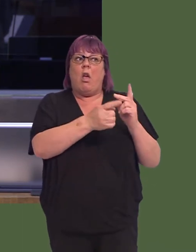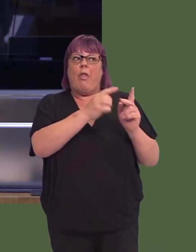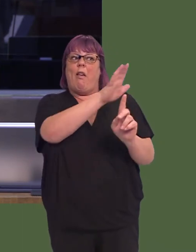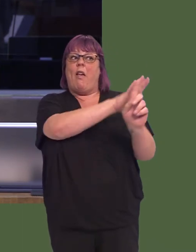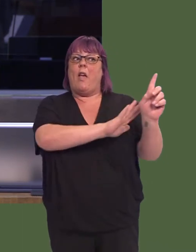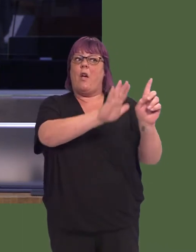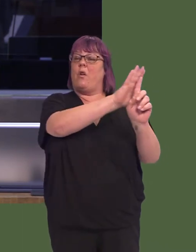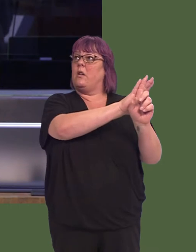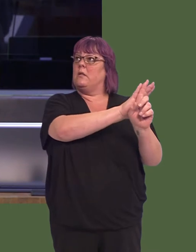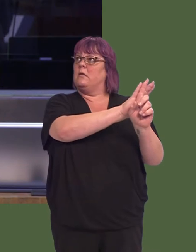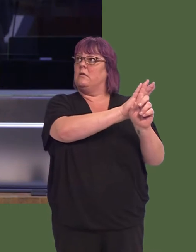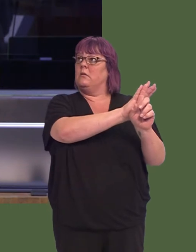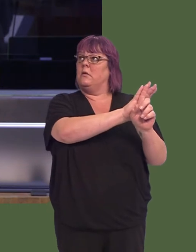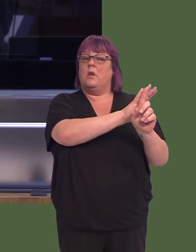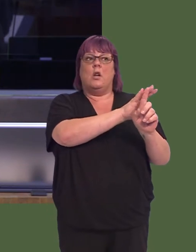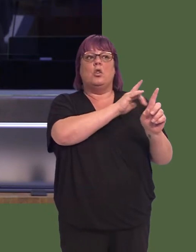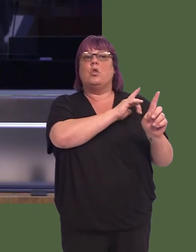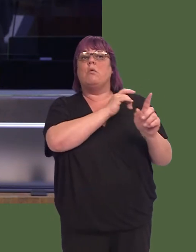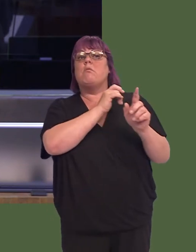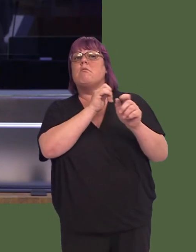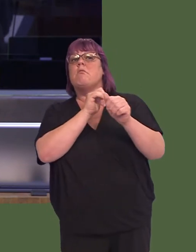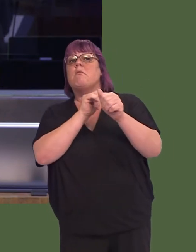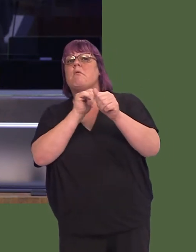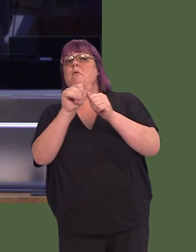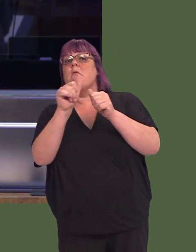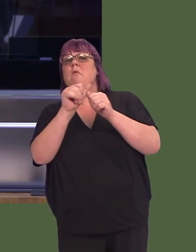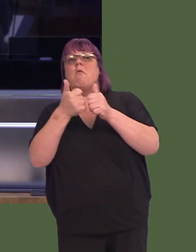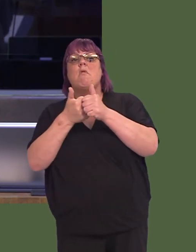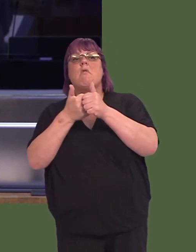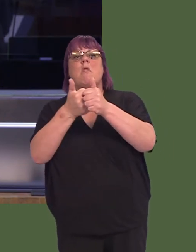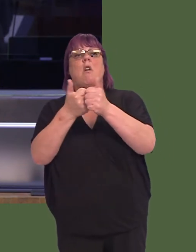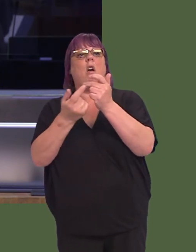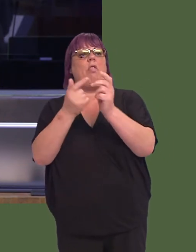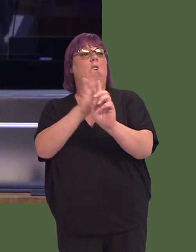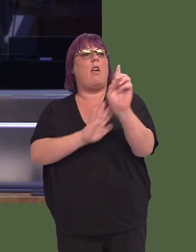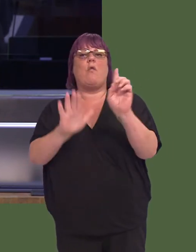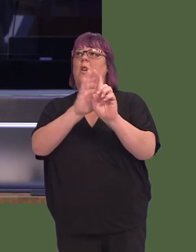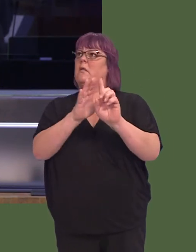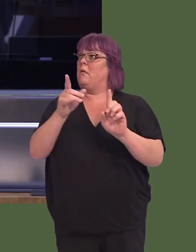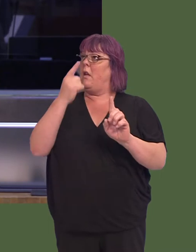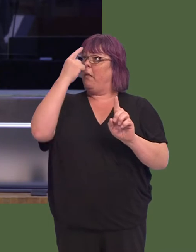significant areas of population within the health board in order to benefit other parts of the area?